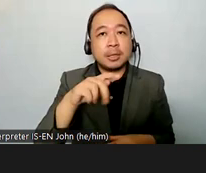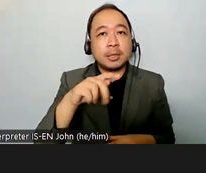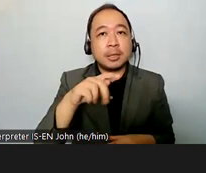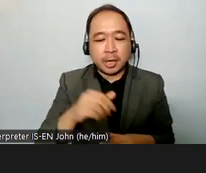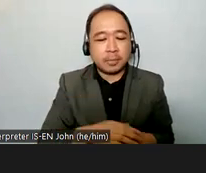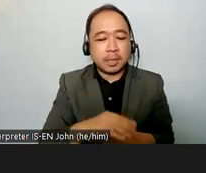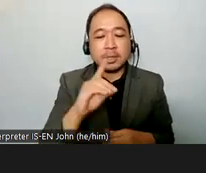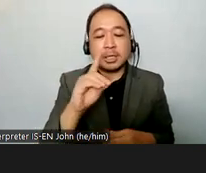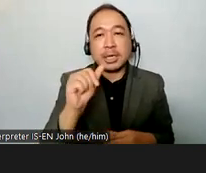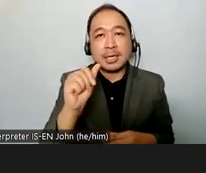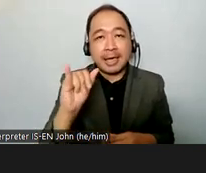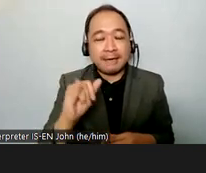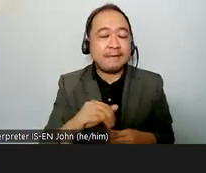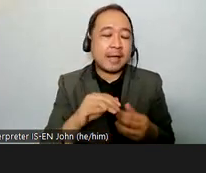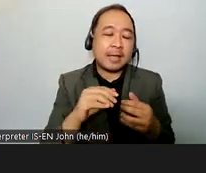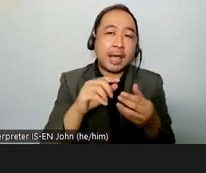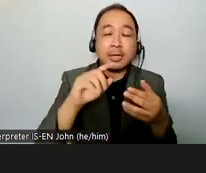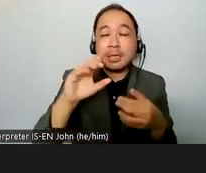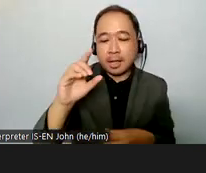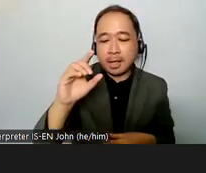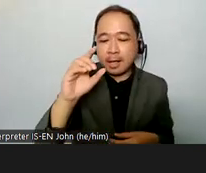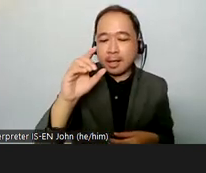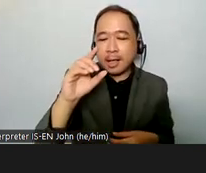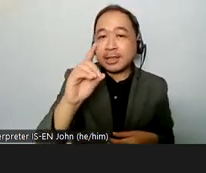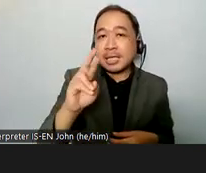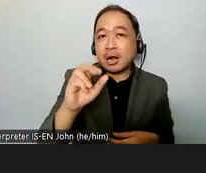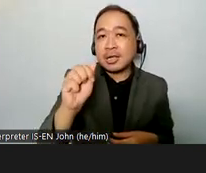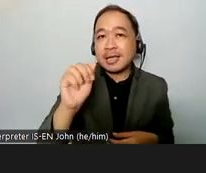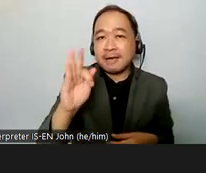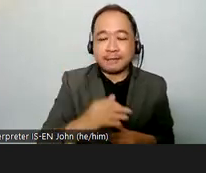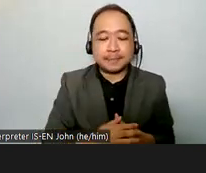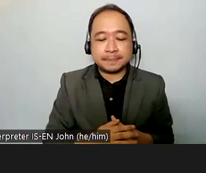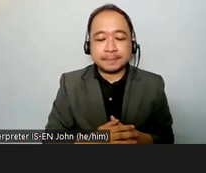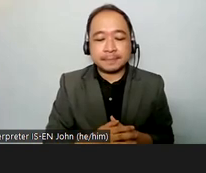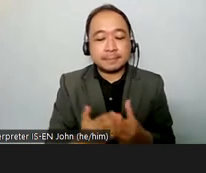bringing out this amazing supporting the committee and bringing out this amazing guidelines draft